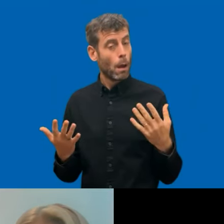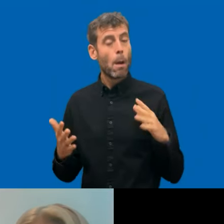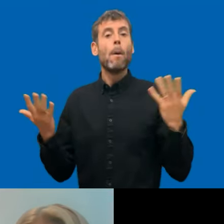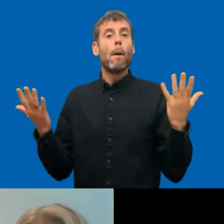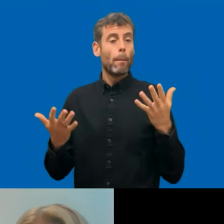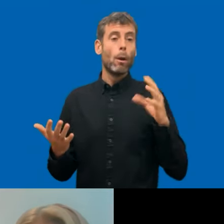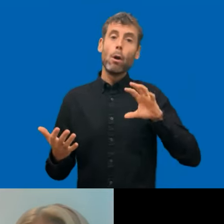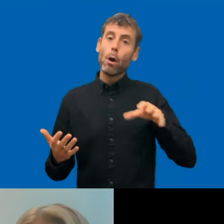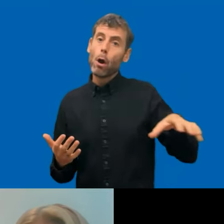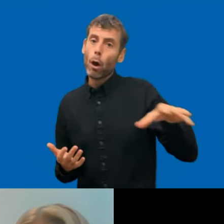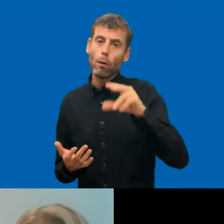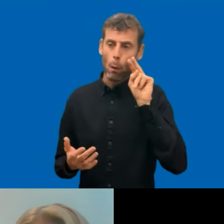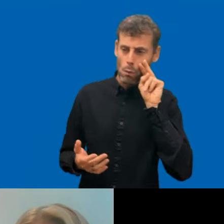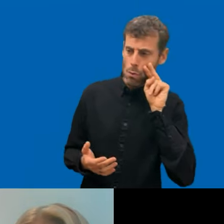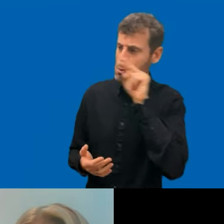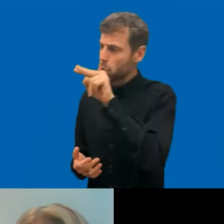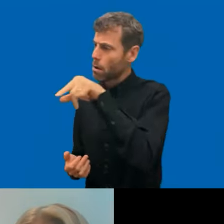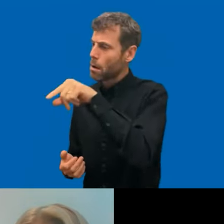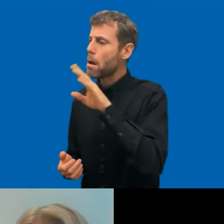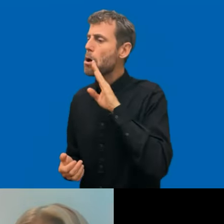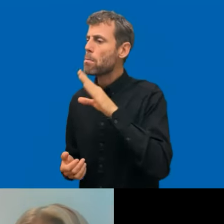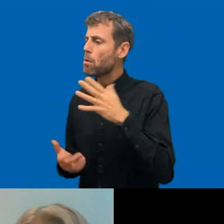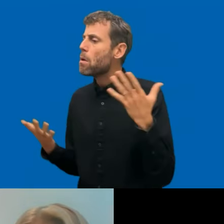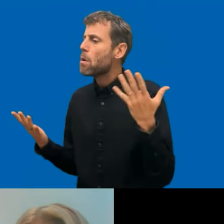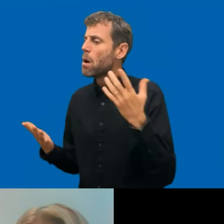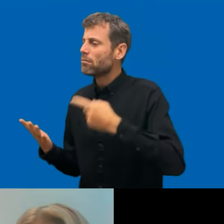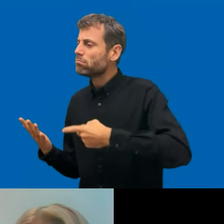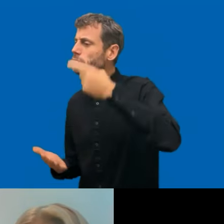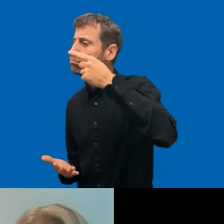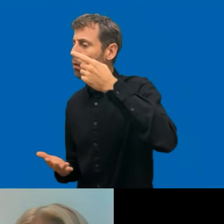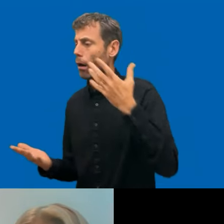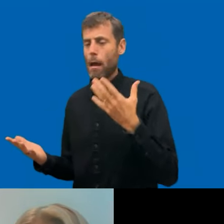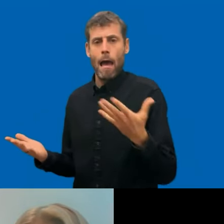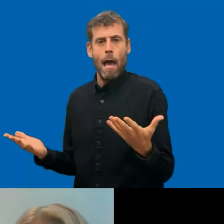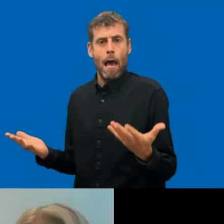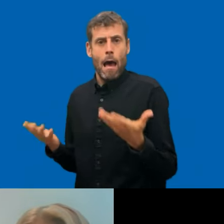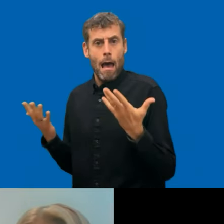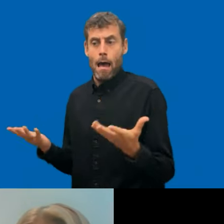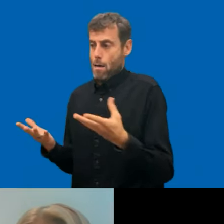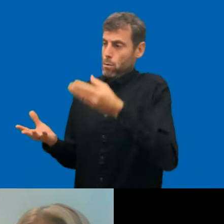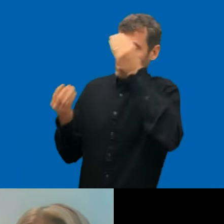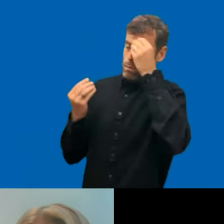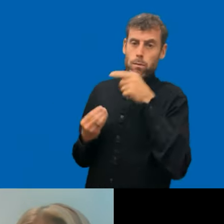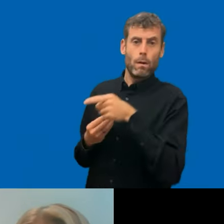again from a national perspective, then yeah. I think that's the whole case in a lot of things,